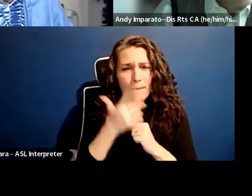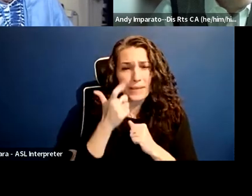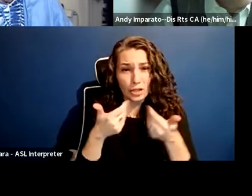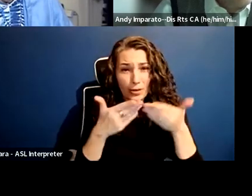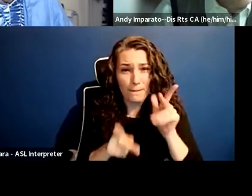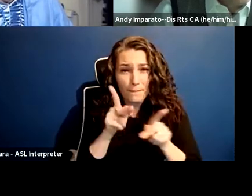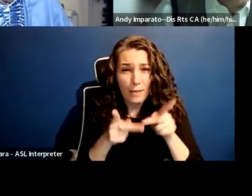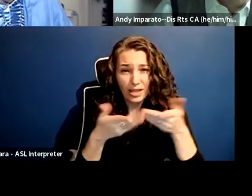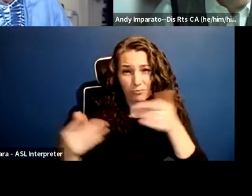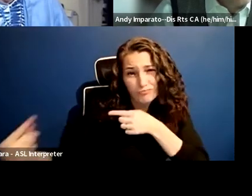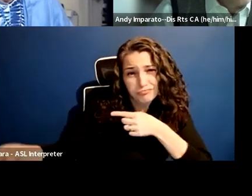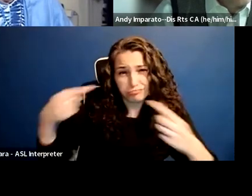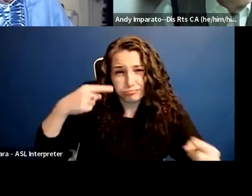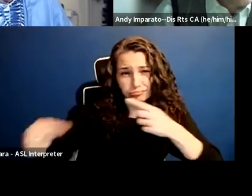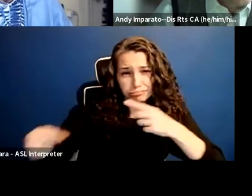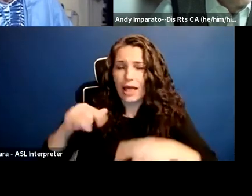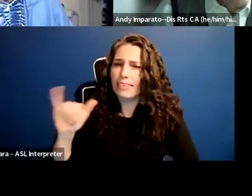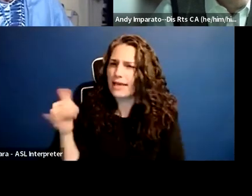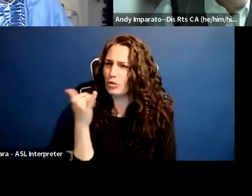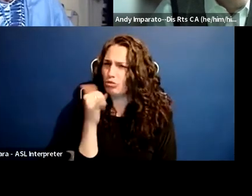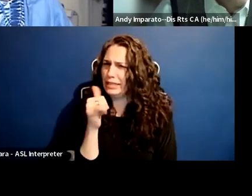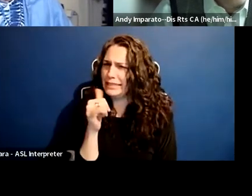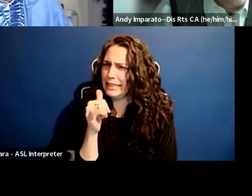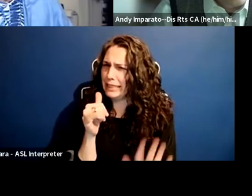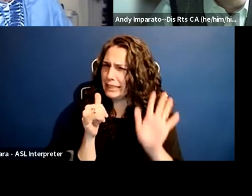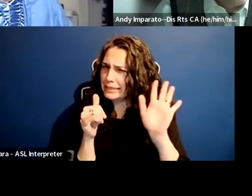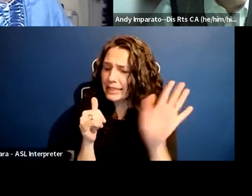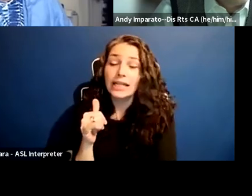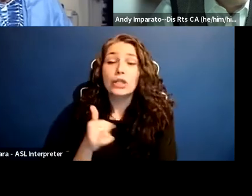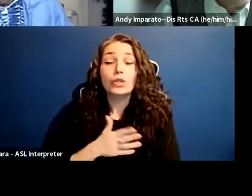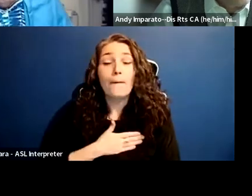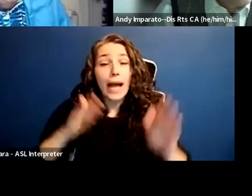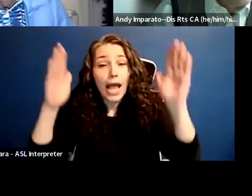with them about it is ridiculous. So my hope is that they are going to realize